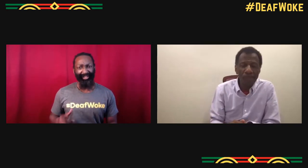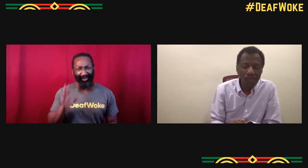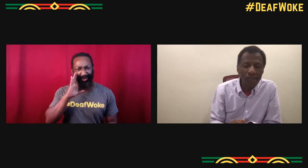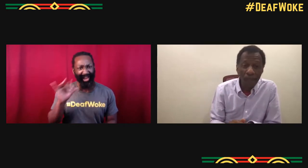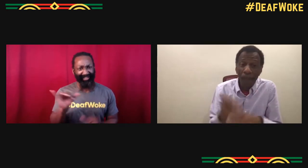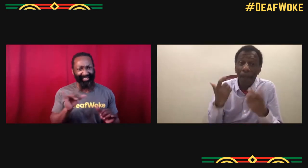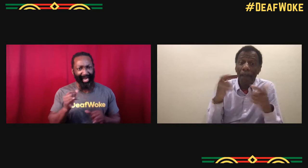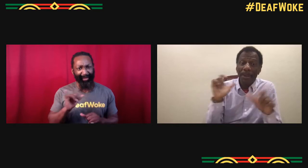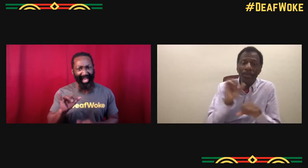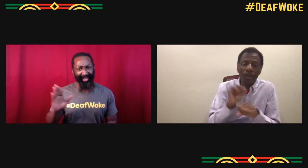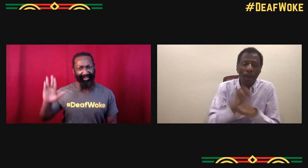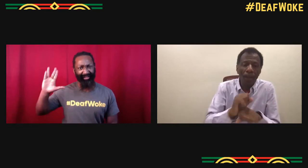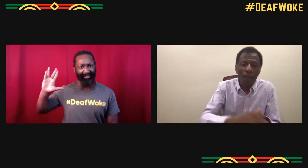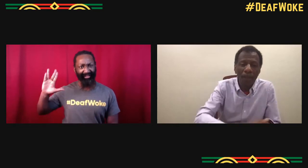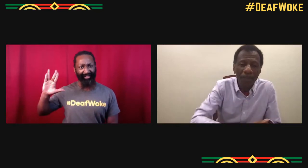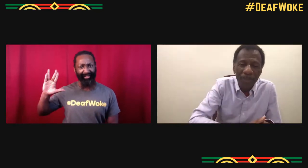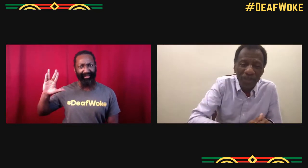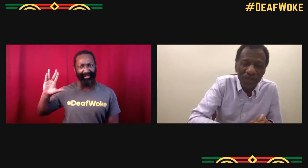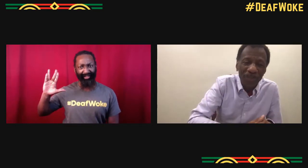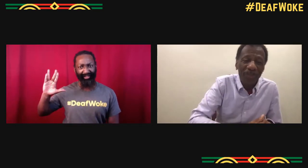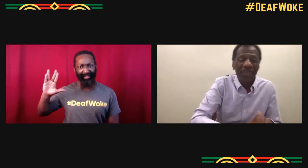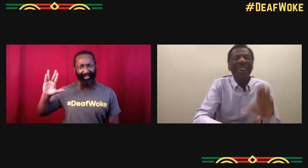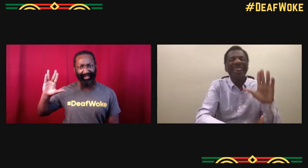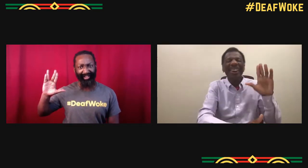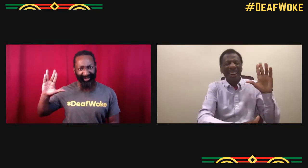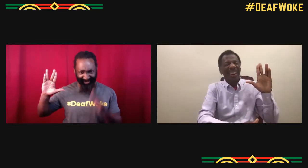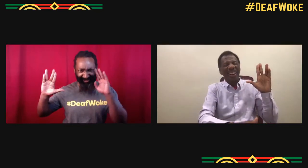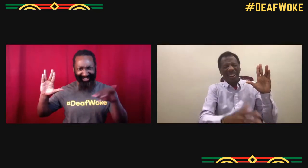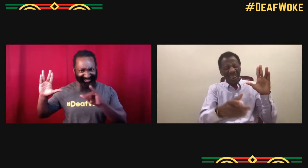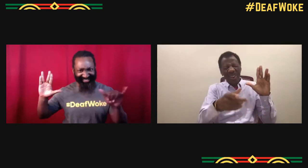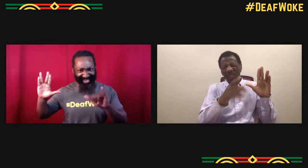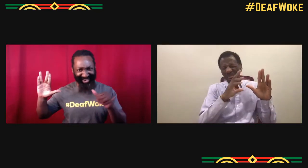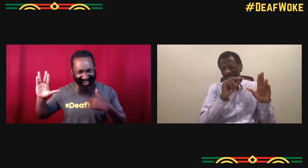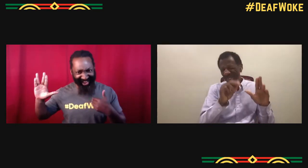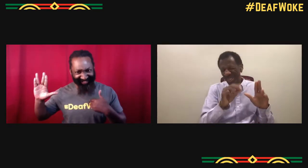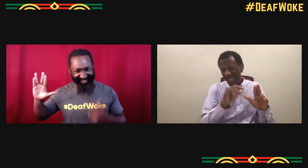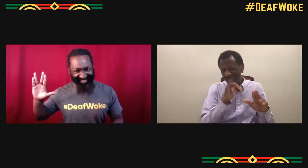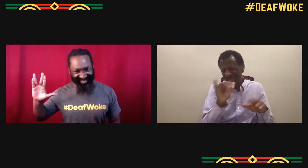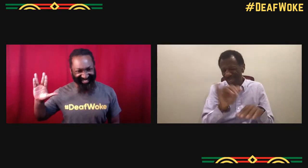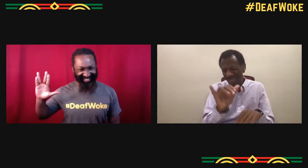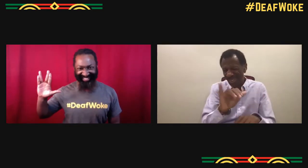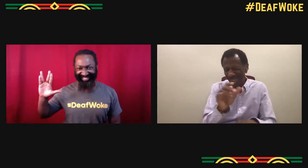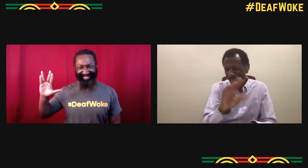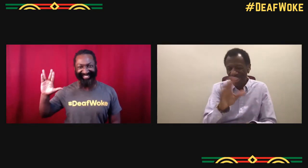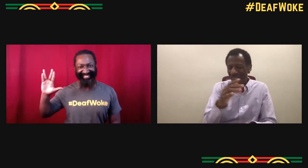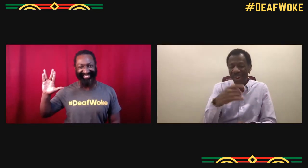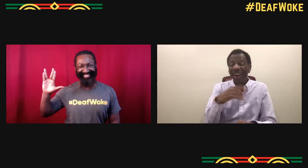It's a new, new language. Is that like the sport kind of thing? Same kind of thing.